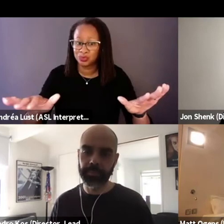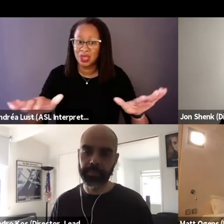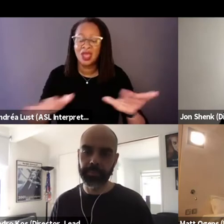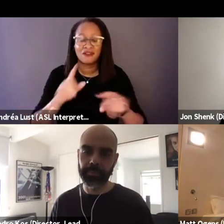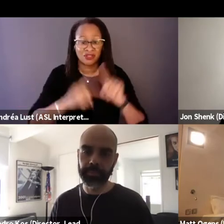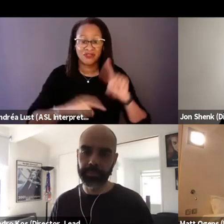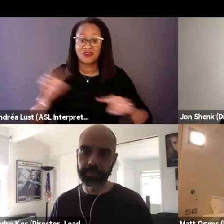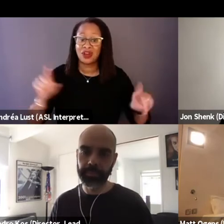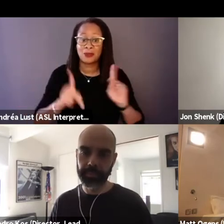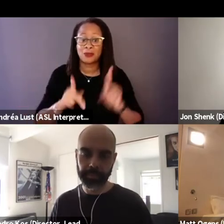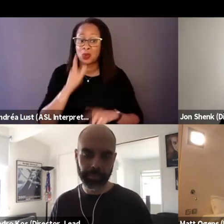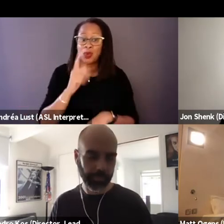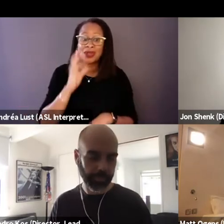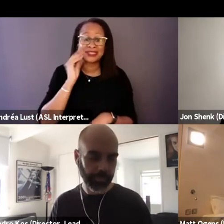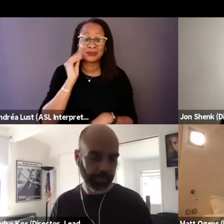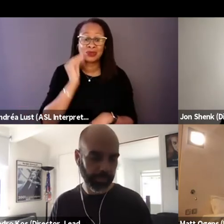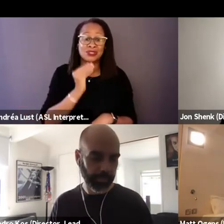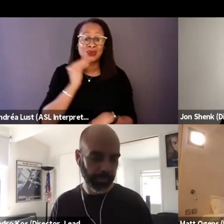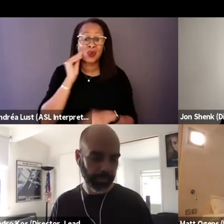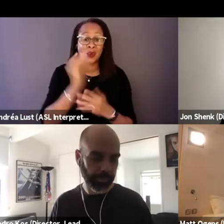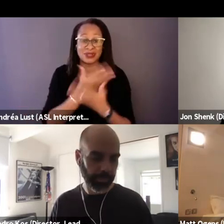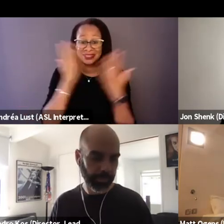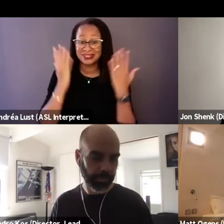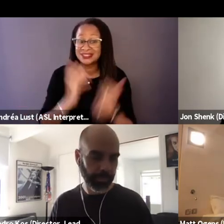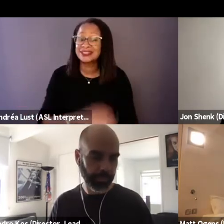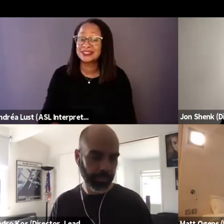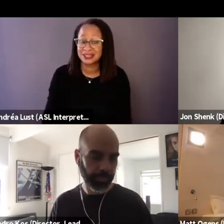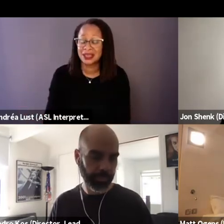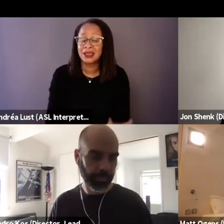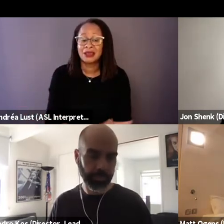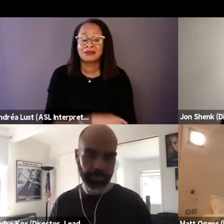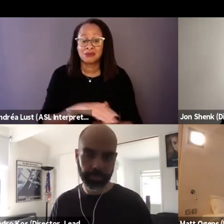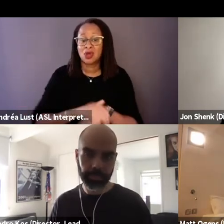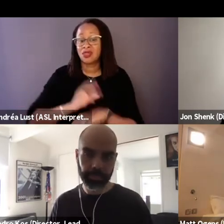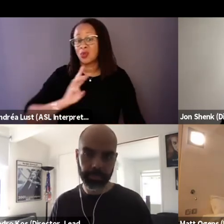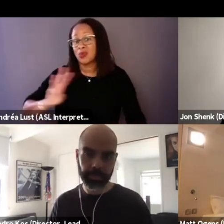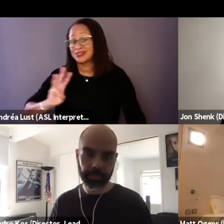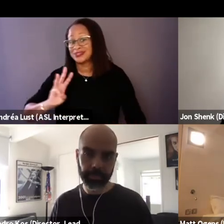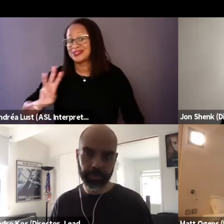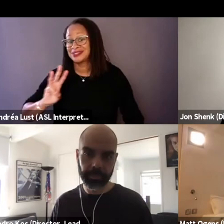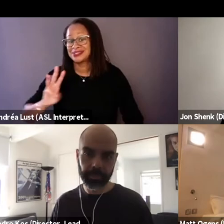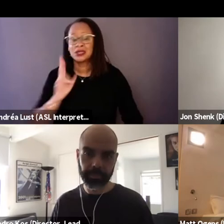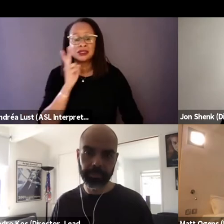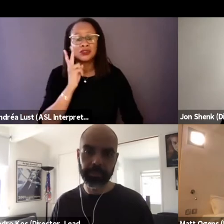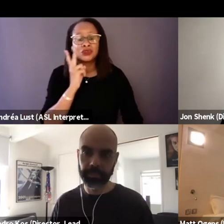that are experiencing this homelessness on the West Coast. And you see that in the film,